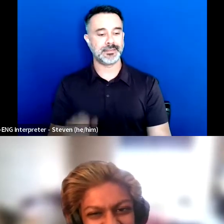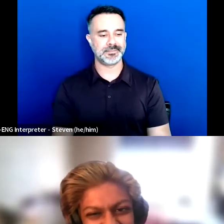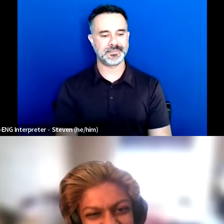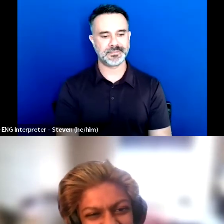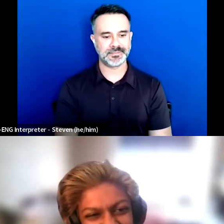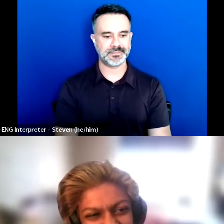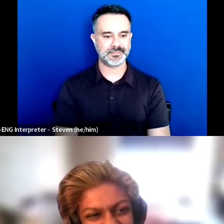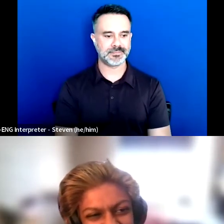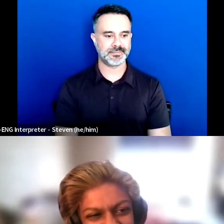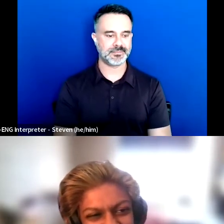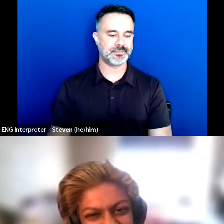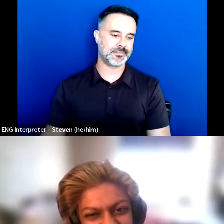Okay. So my response to his is --